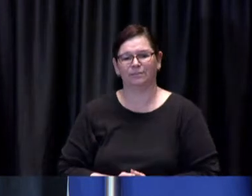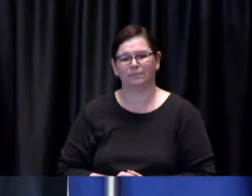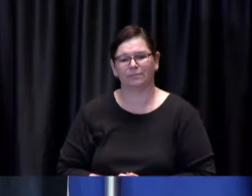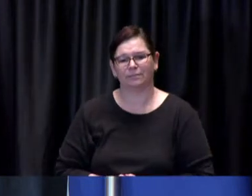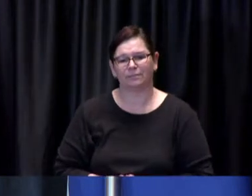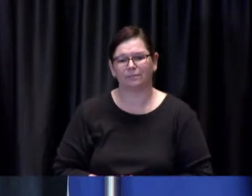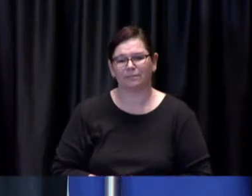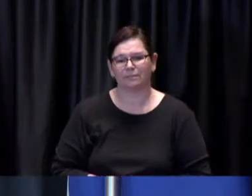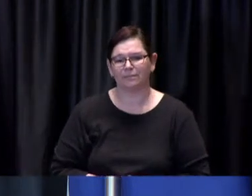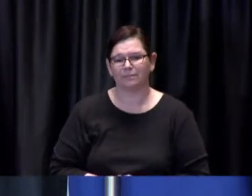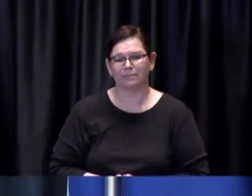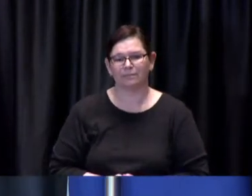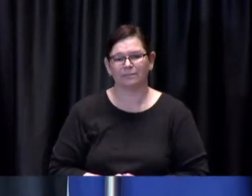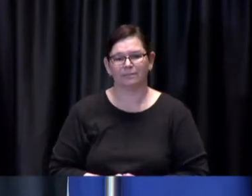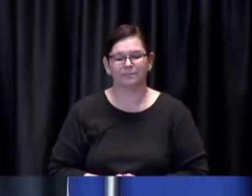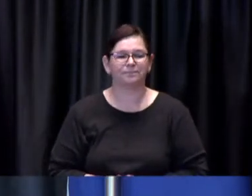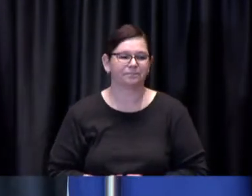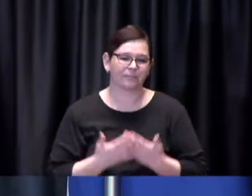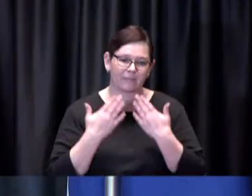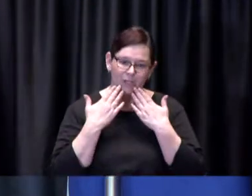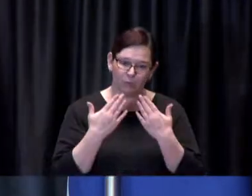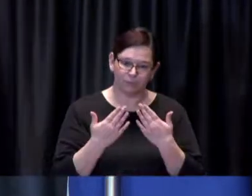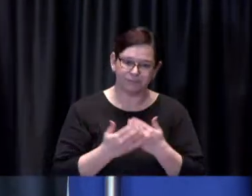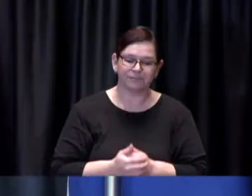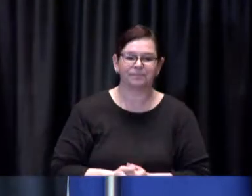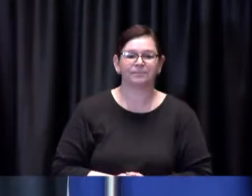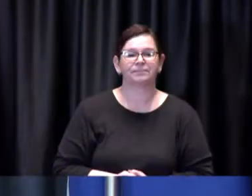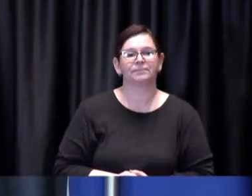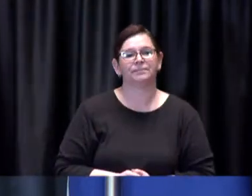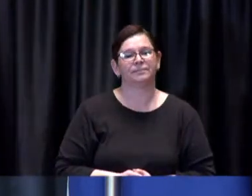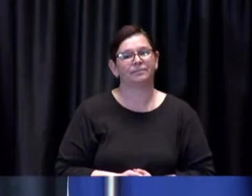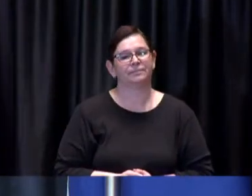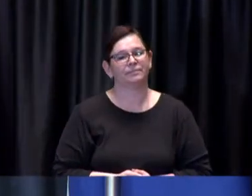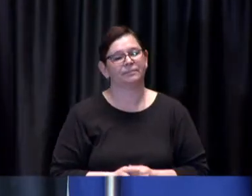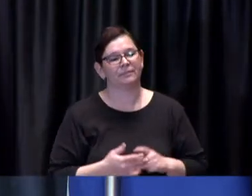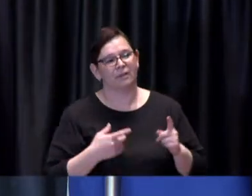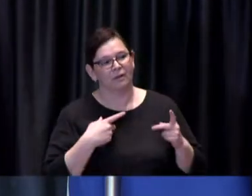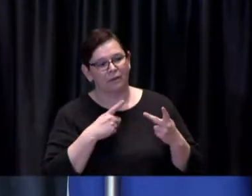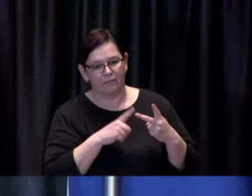Dave: Thank you and and following on supply I guess I think this is for Mayor Tory because I think you